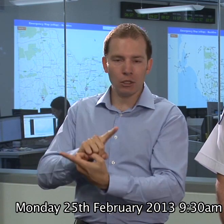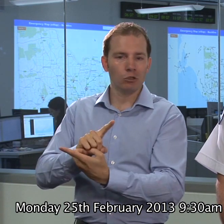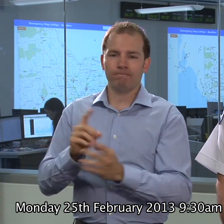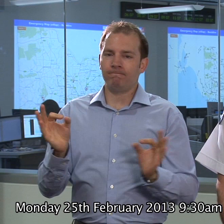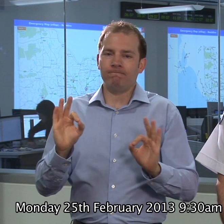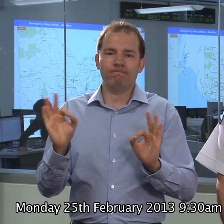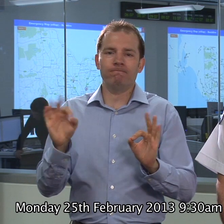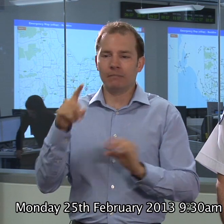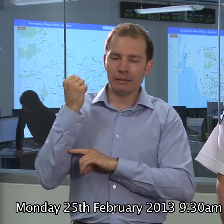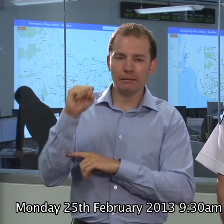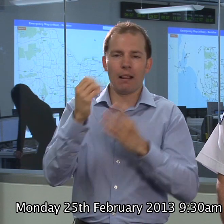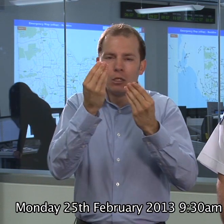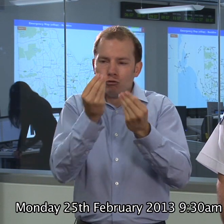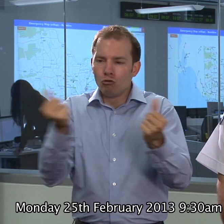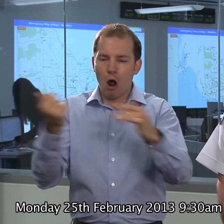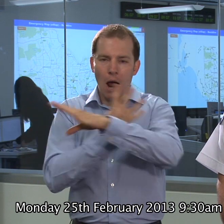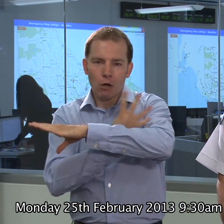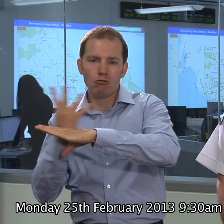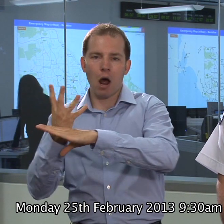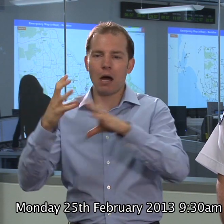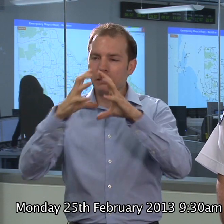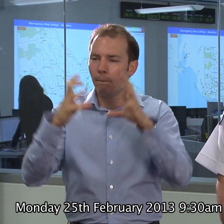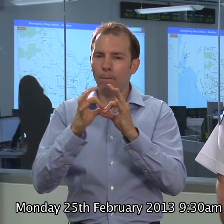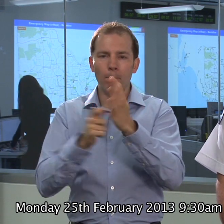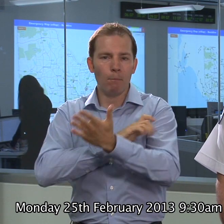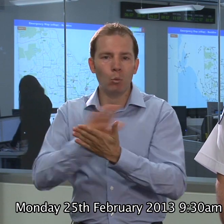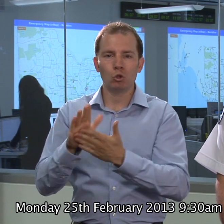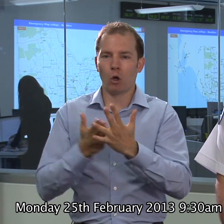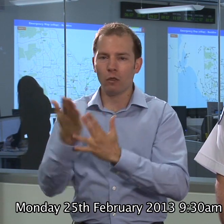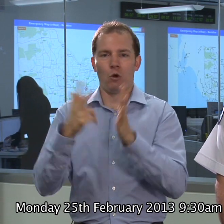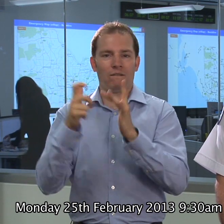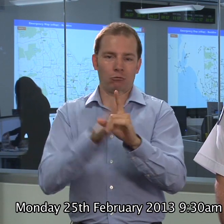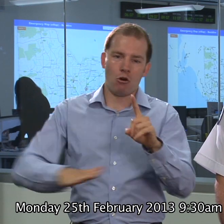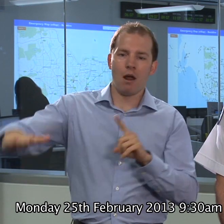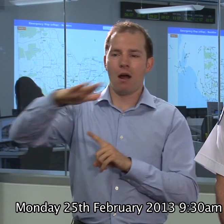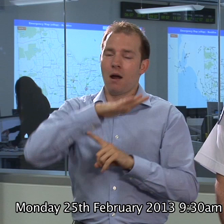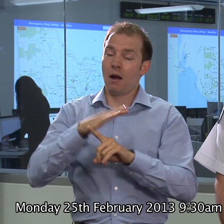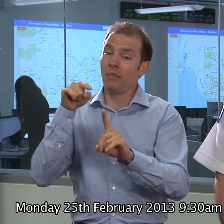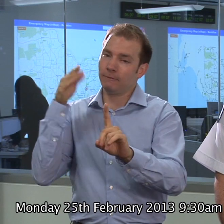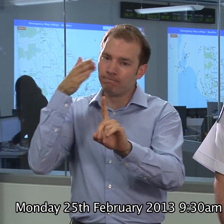That means we've got dry grass and bushland across Victoria, and that's the key factor at the moment.